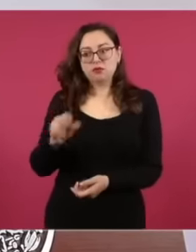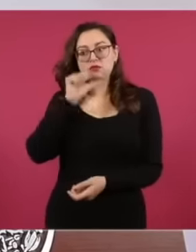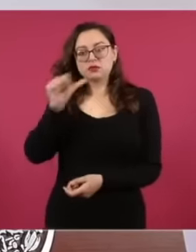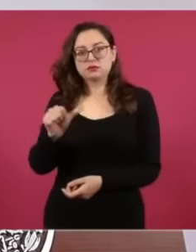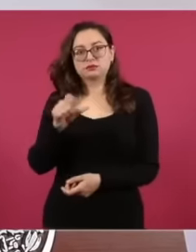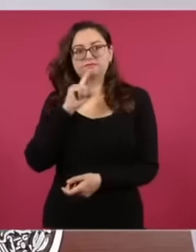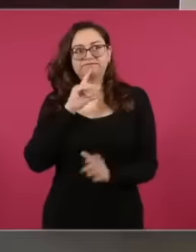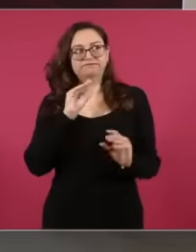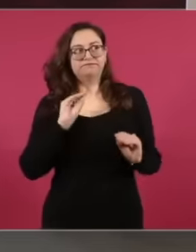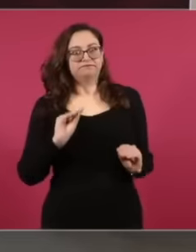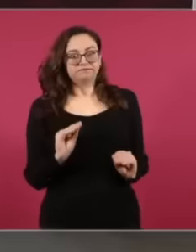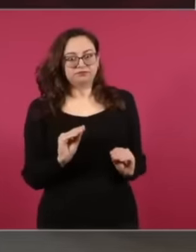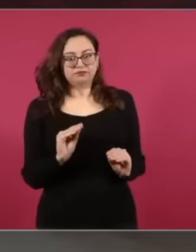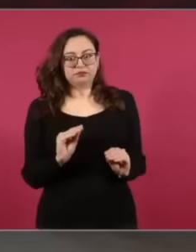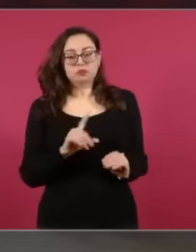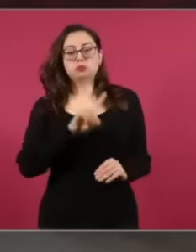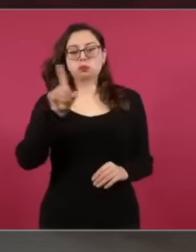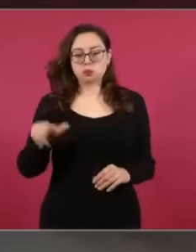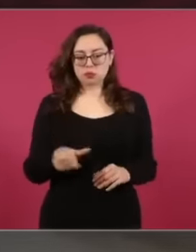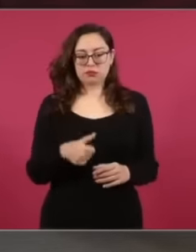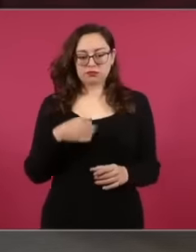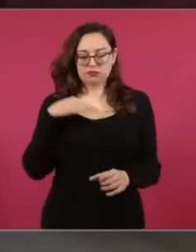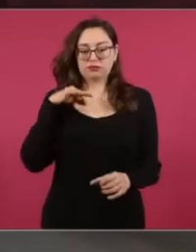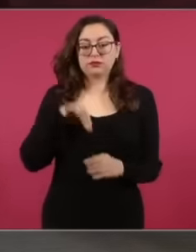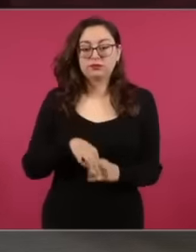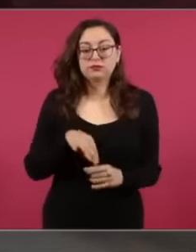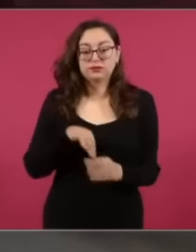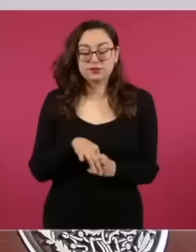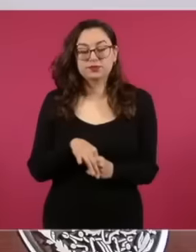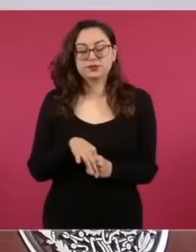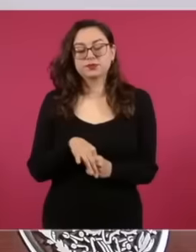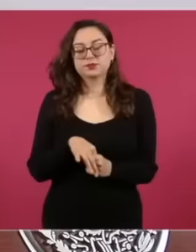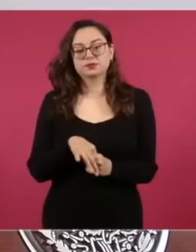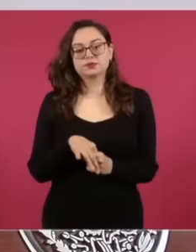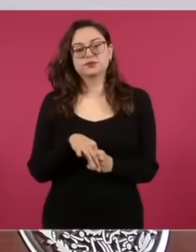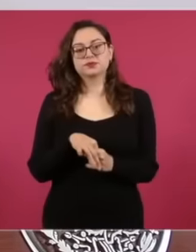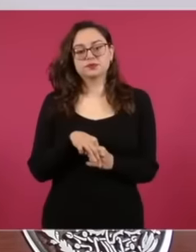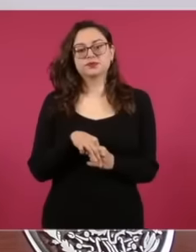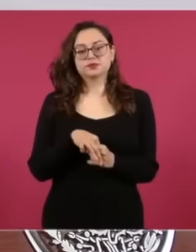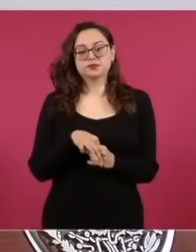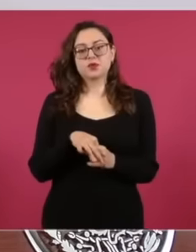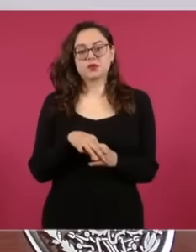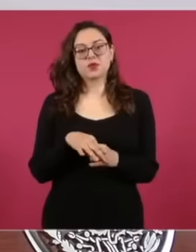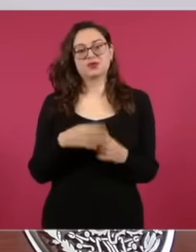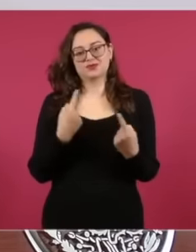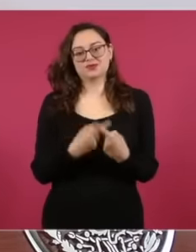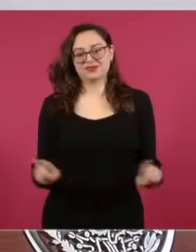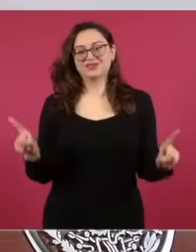told them, take your Champotón,